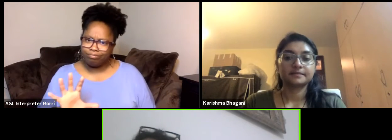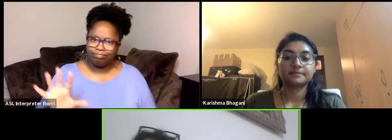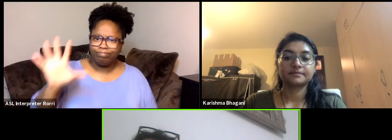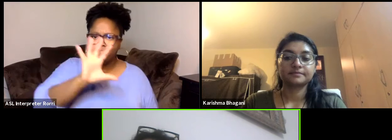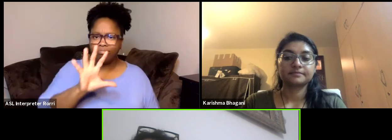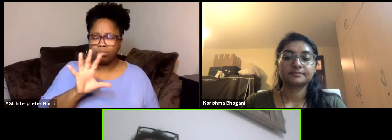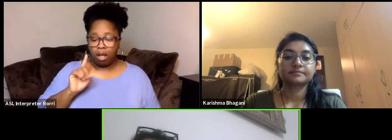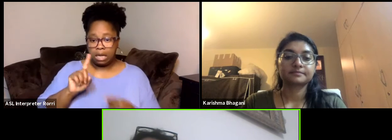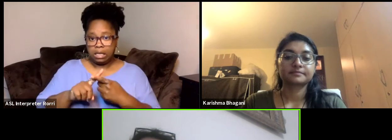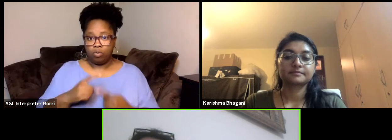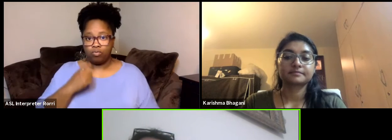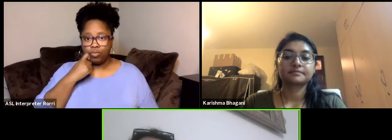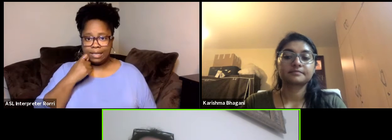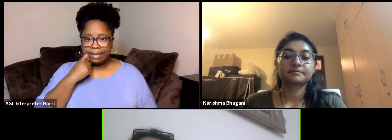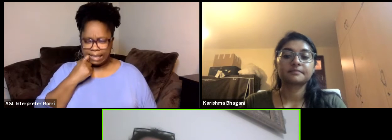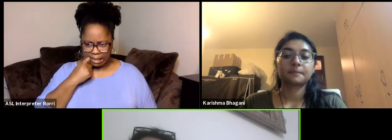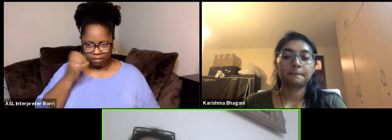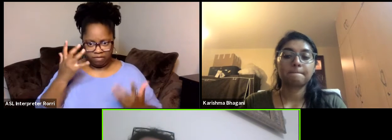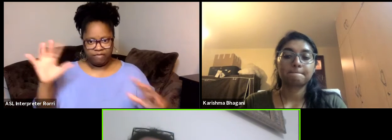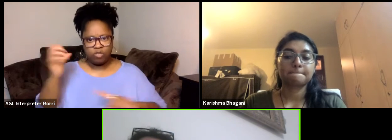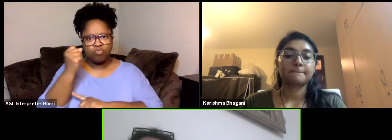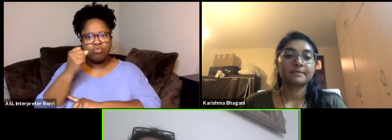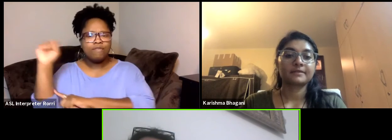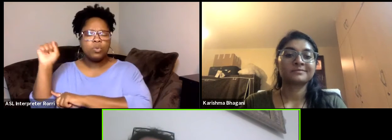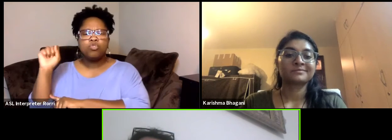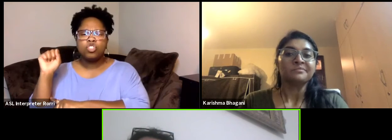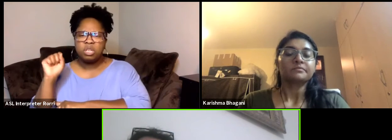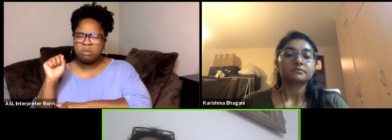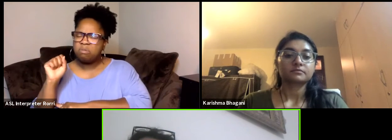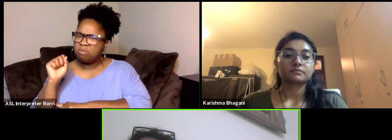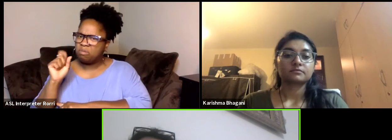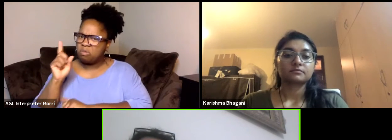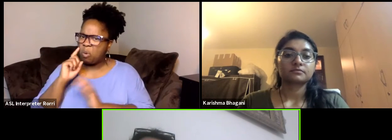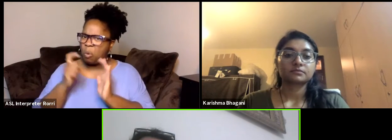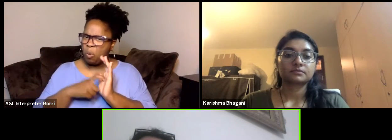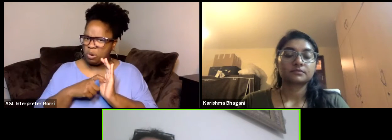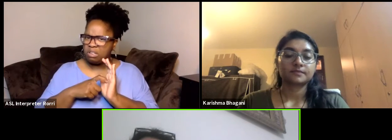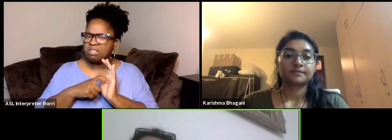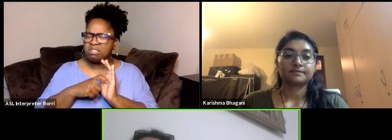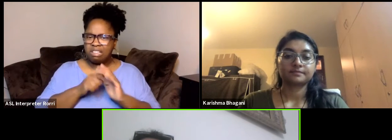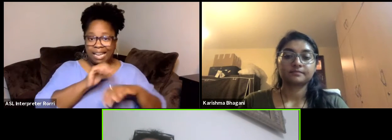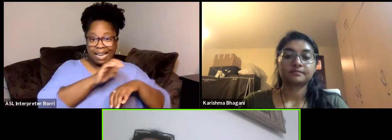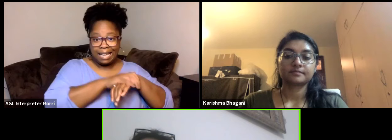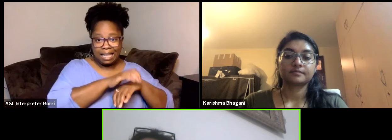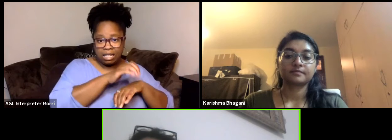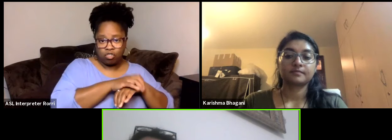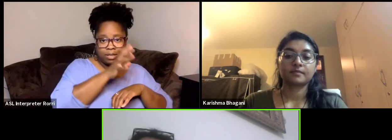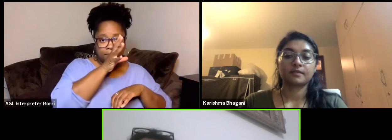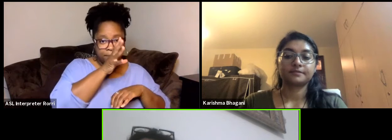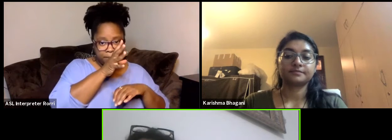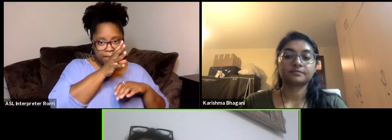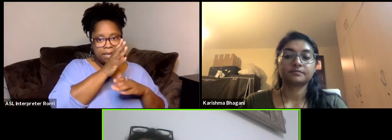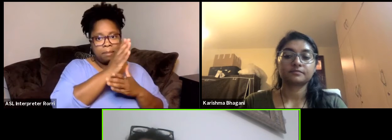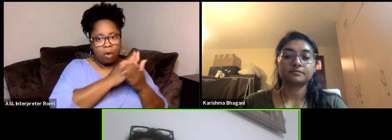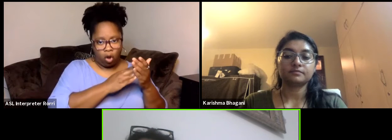after the revolution, there was a big divide with the English speaking part of the African continent